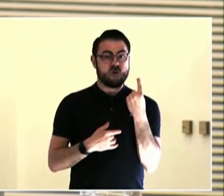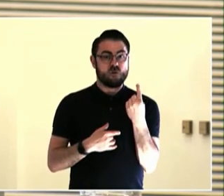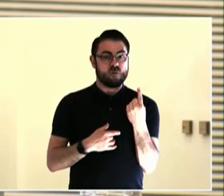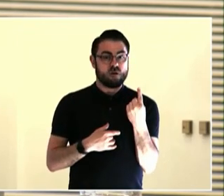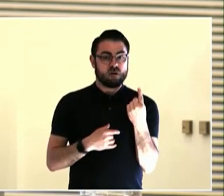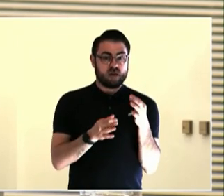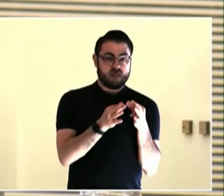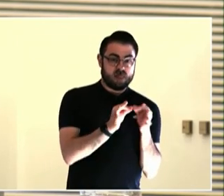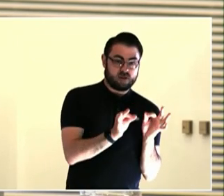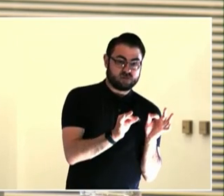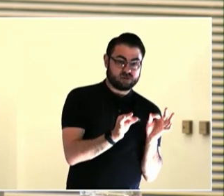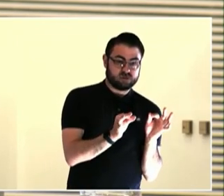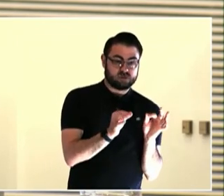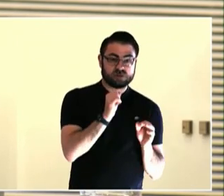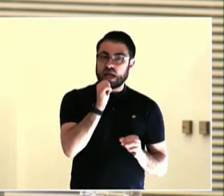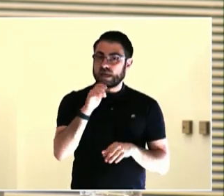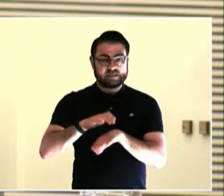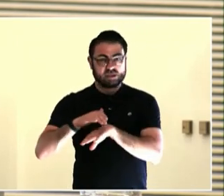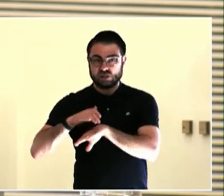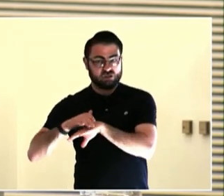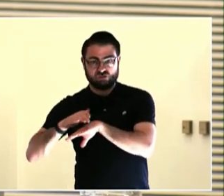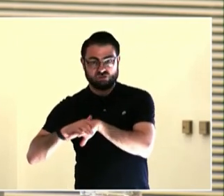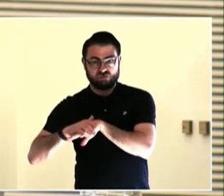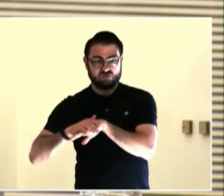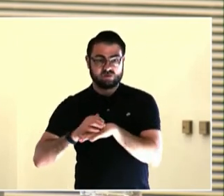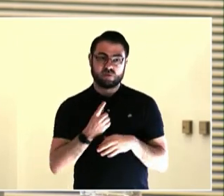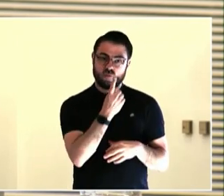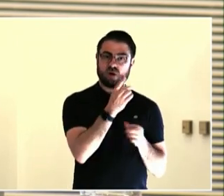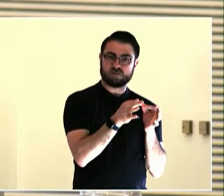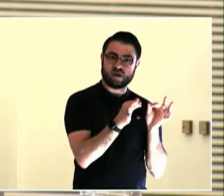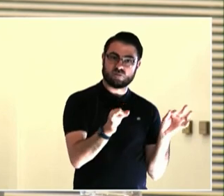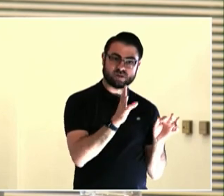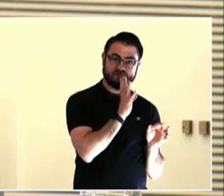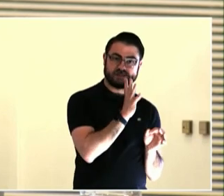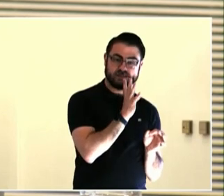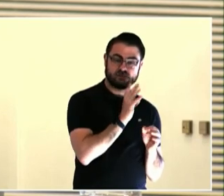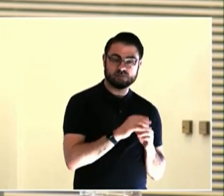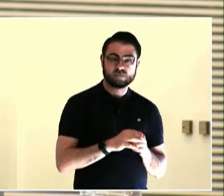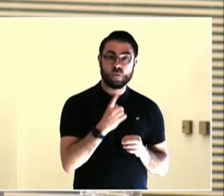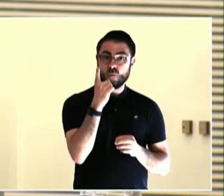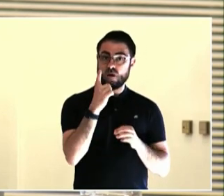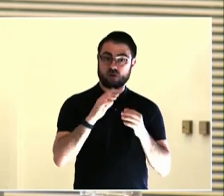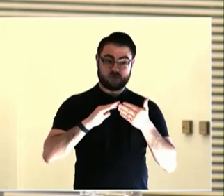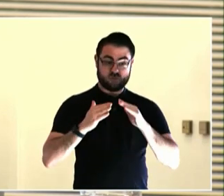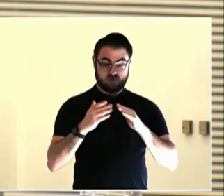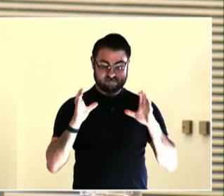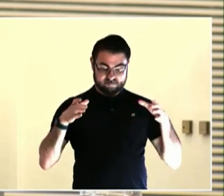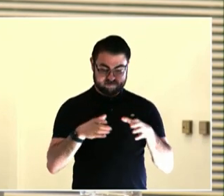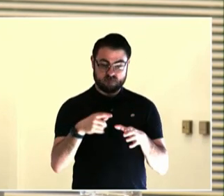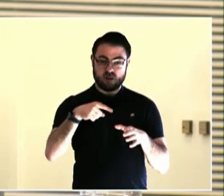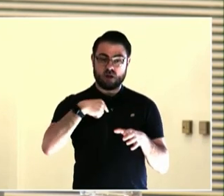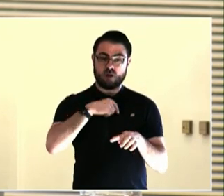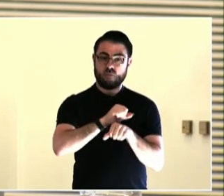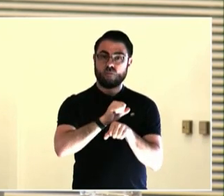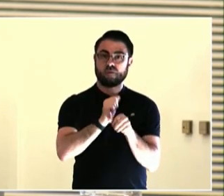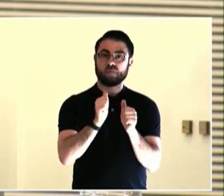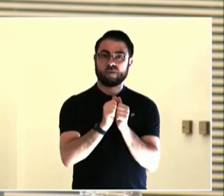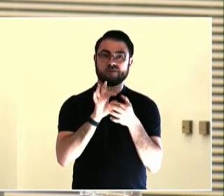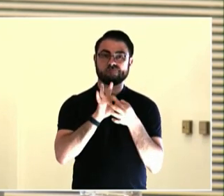and I remember that I was -- I was hearing an idea and I was like, well, we can't do that because -- and then I thought,